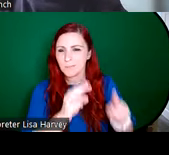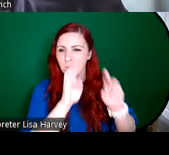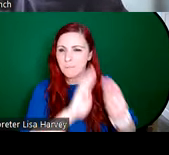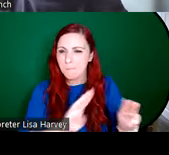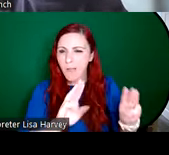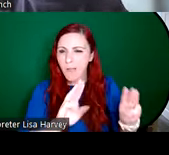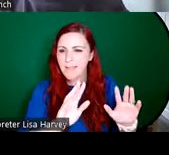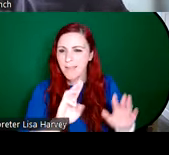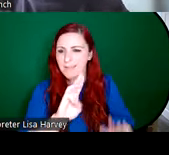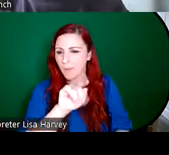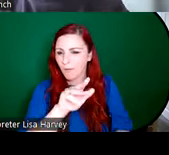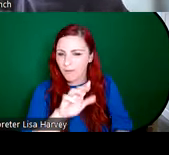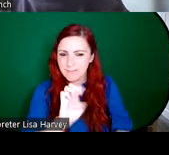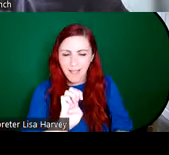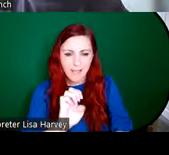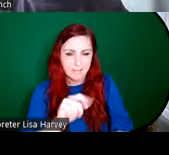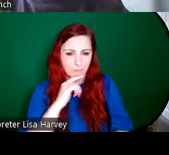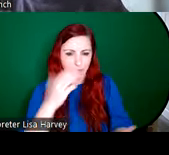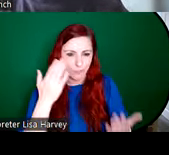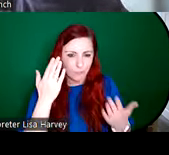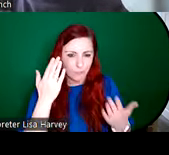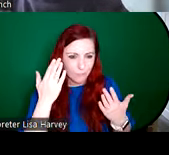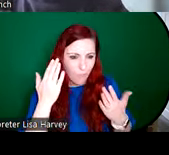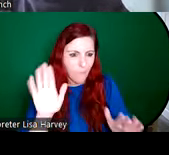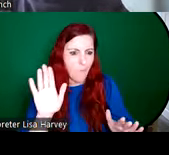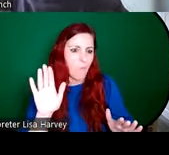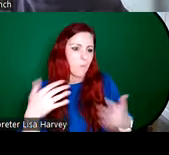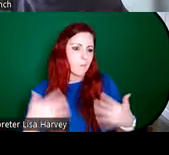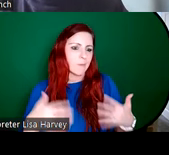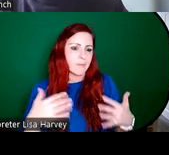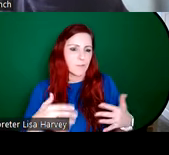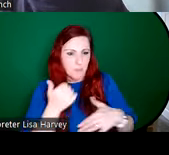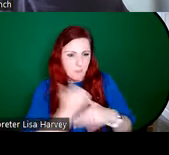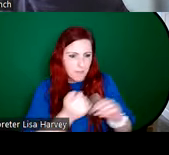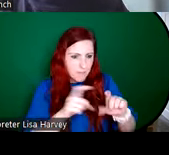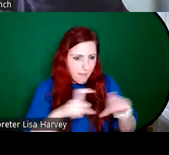kind of stream running through the bottom half of the composition, you've got